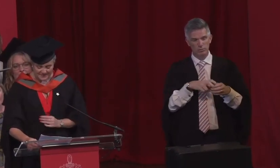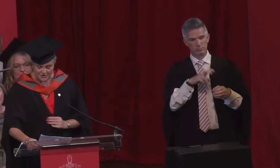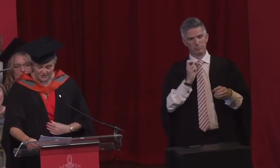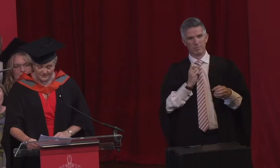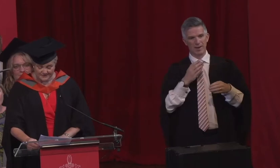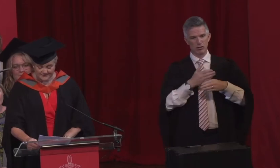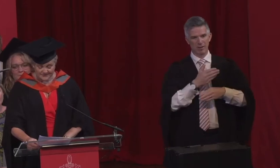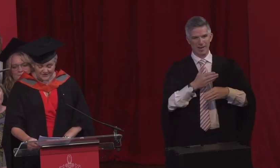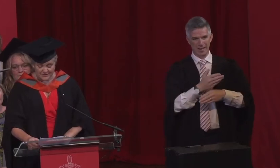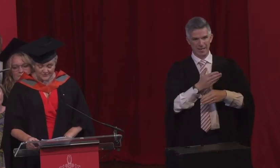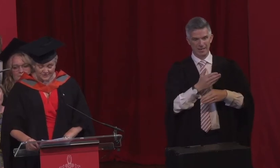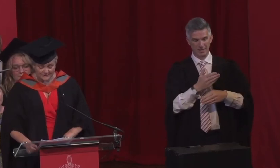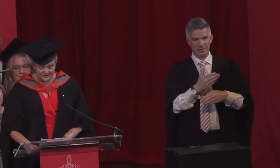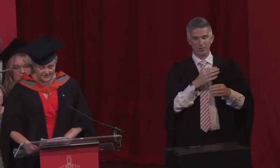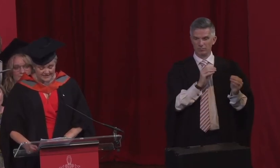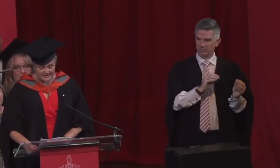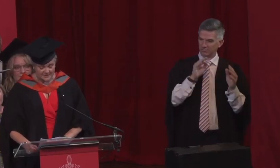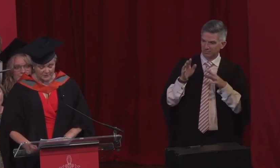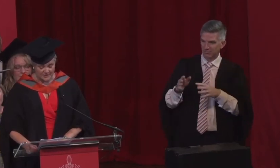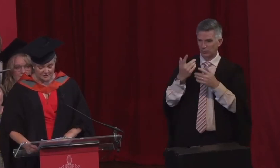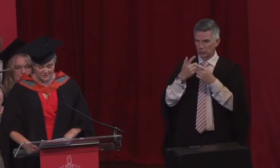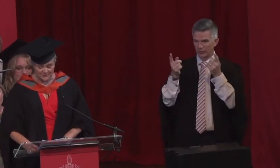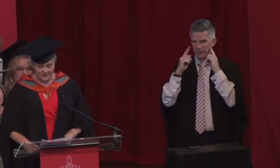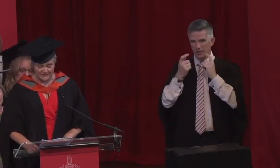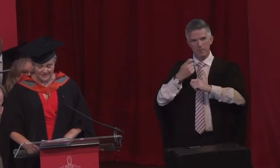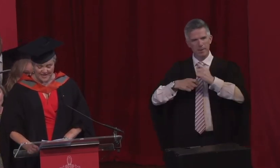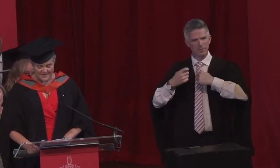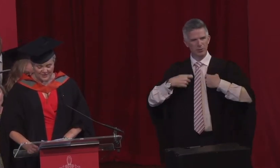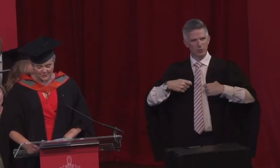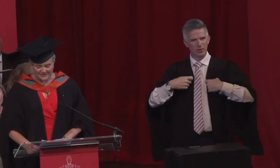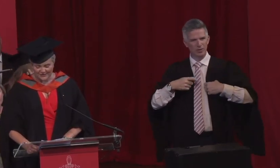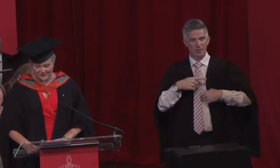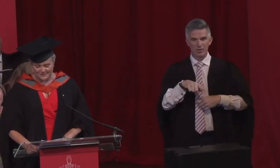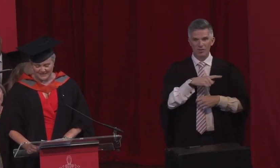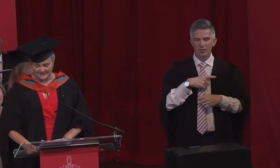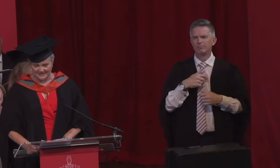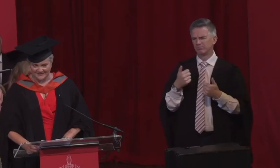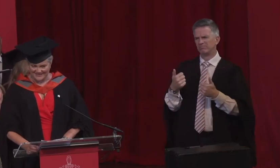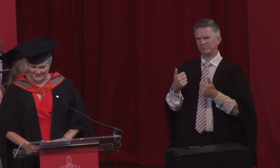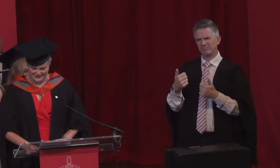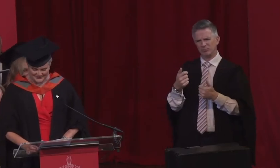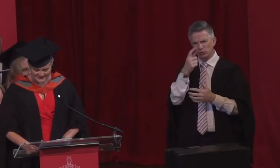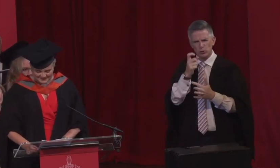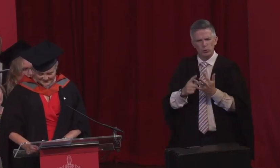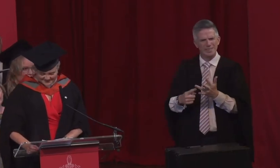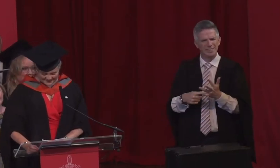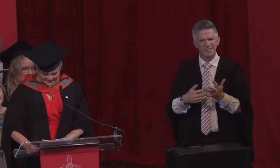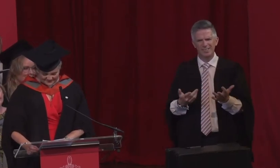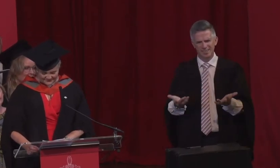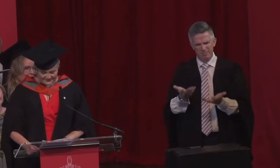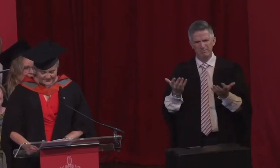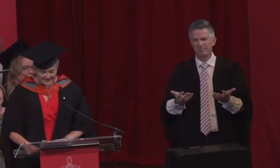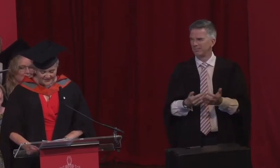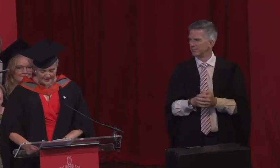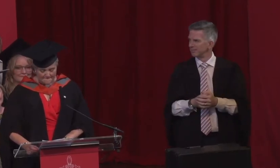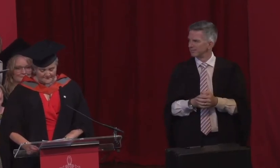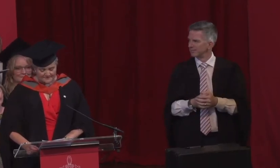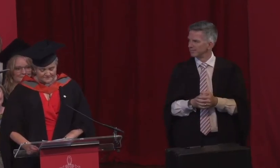job, to go to university to become a social worker they all encouraged me and believed I could.